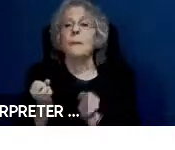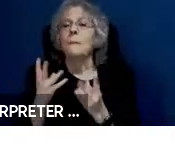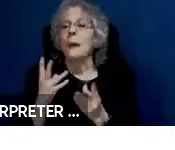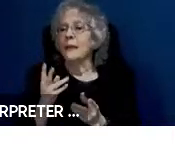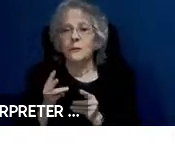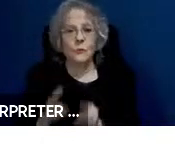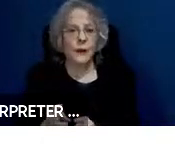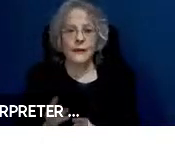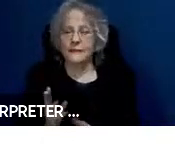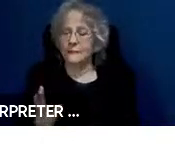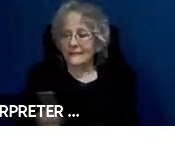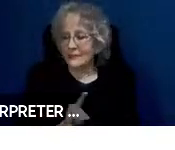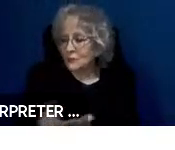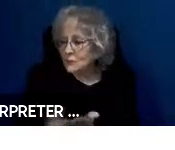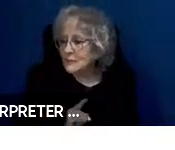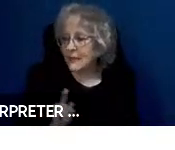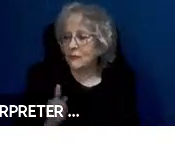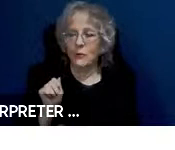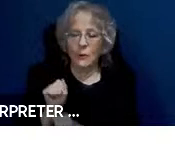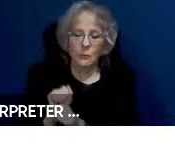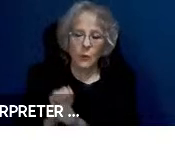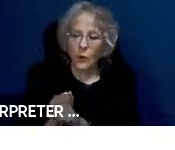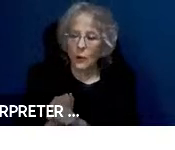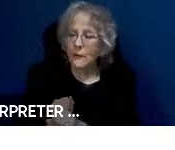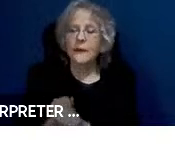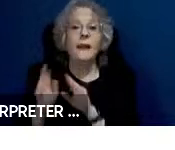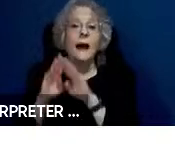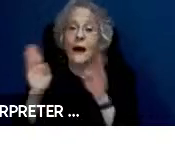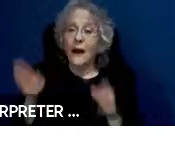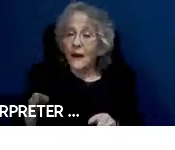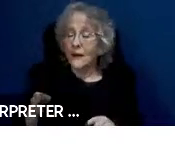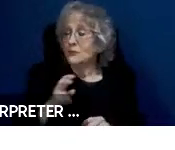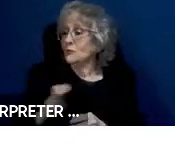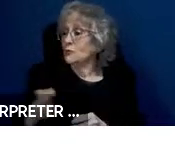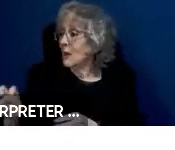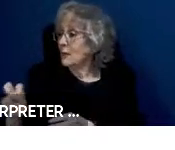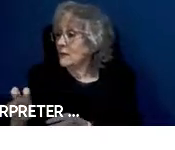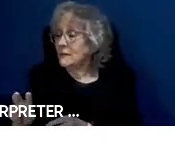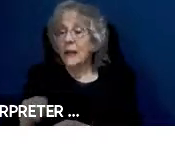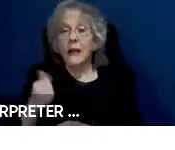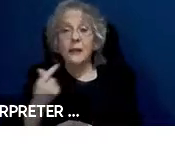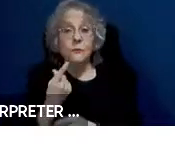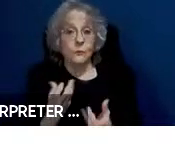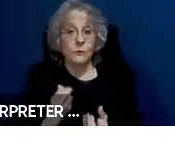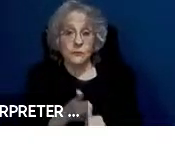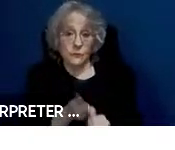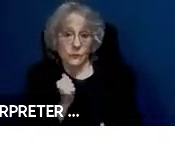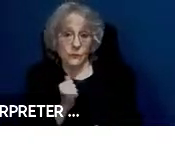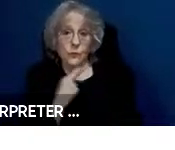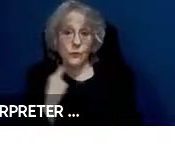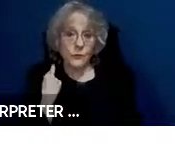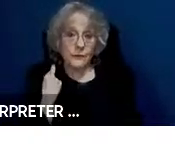discriminate in employment, housing, travel. Anyone wanting to avoid risk can use data that